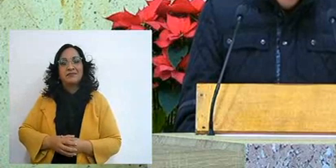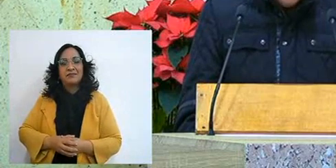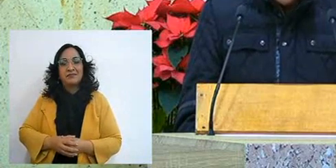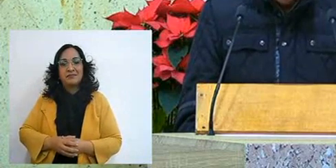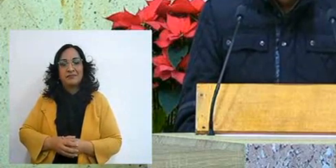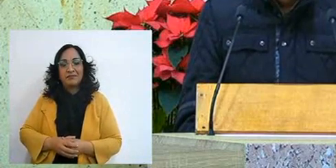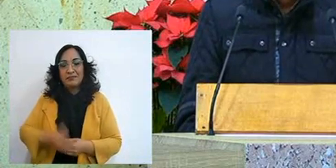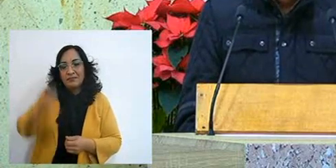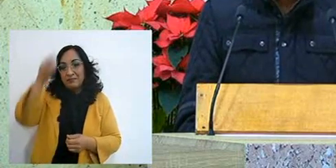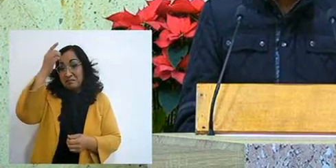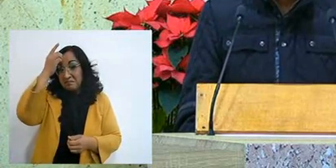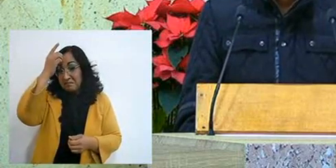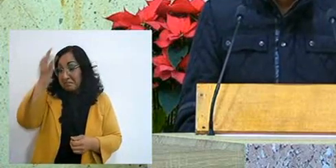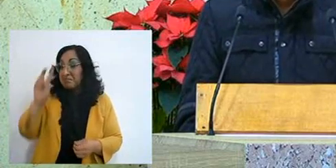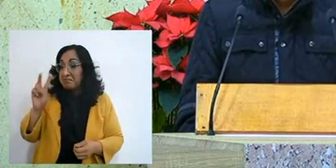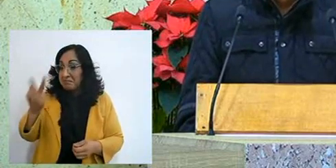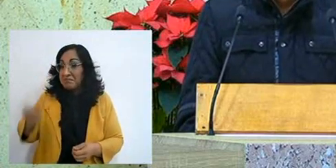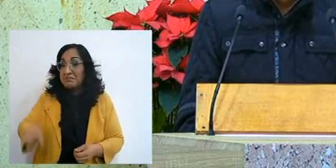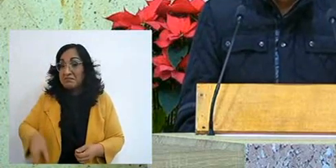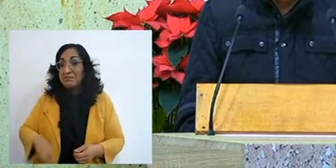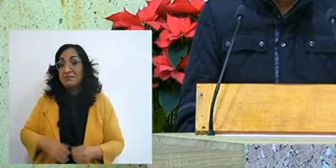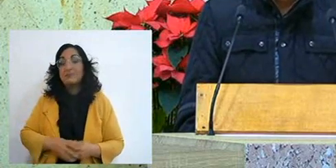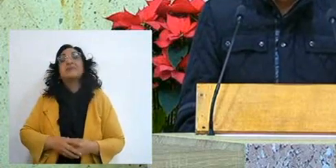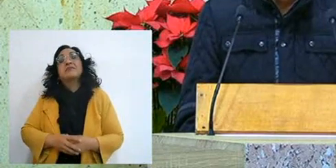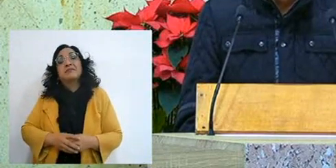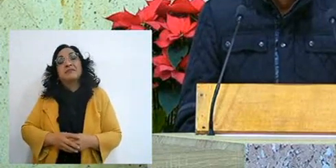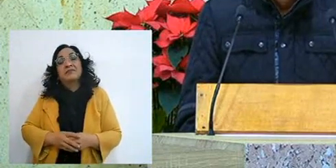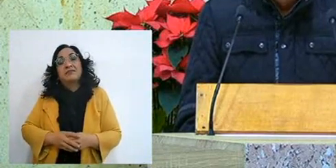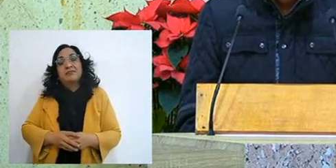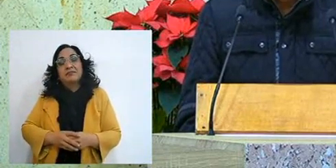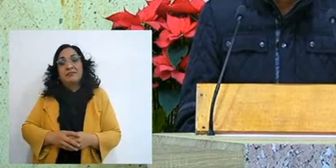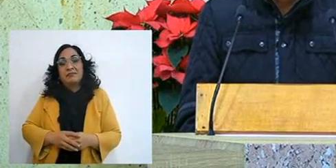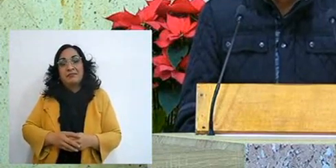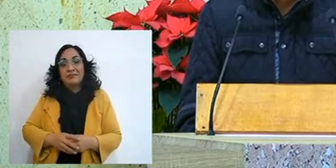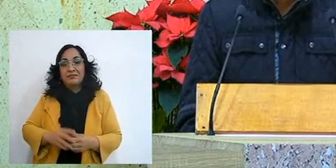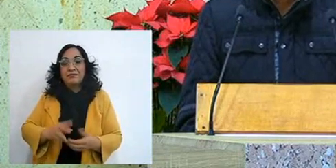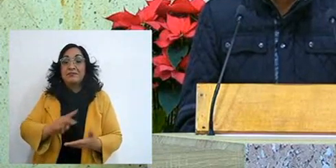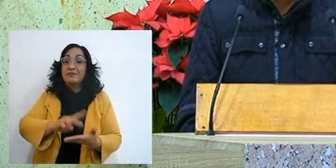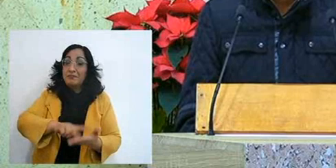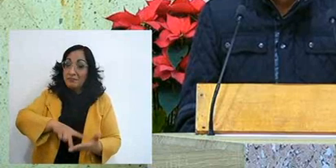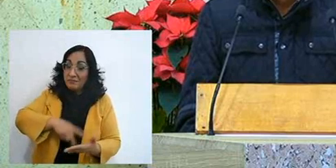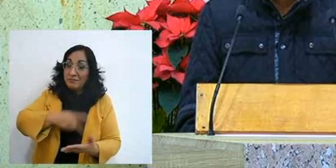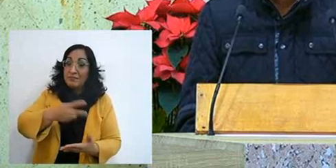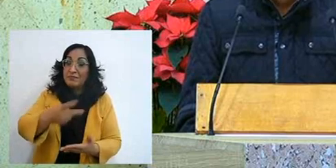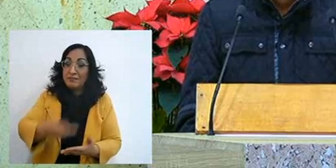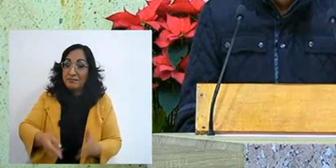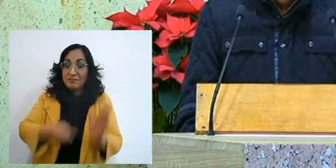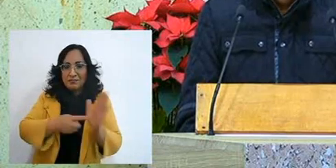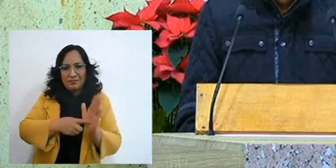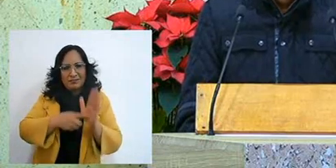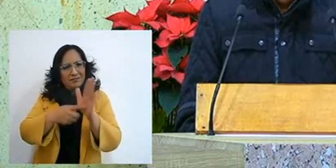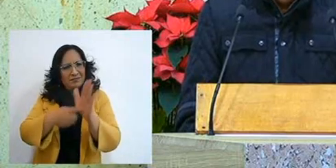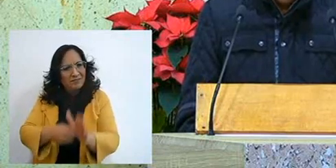and the Lord of truth that, again showed me how great it is,